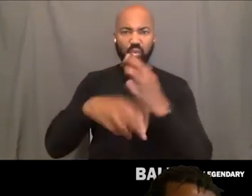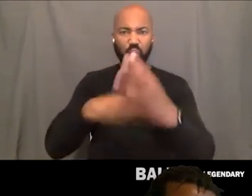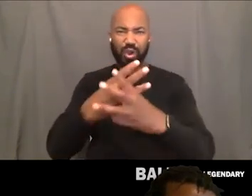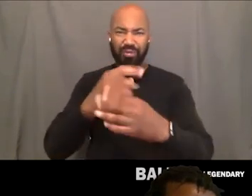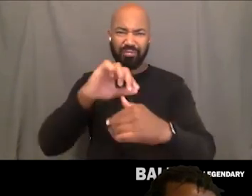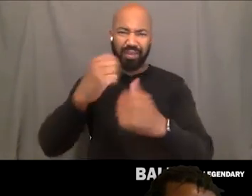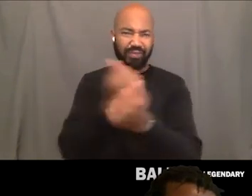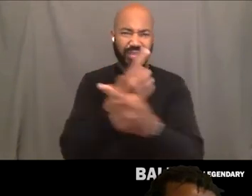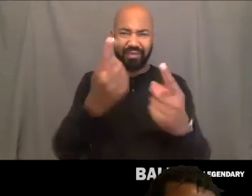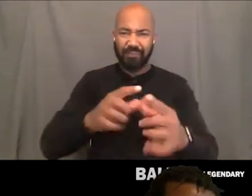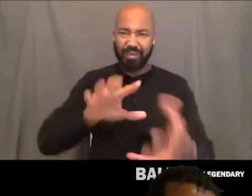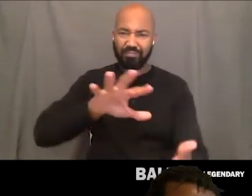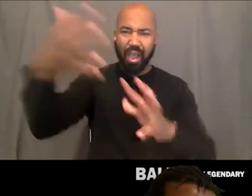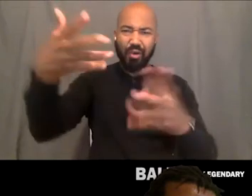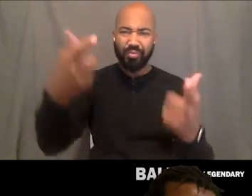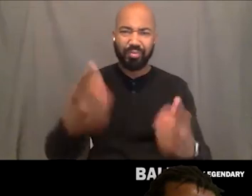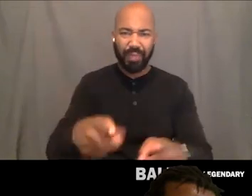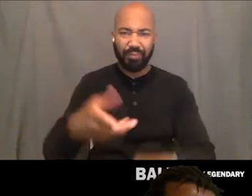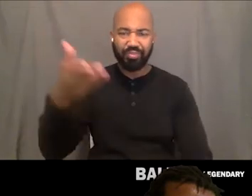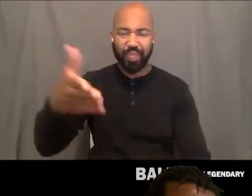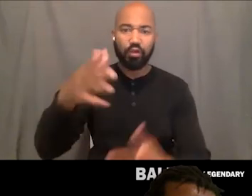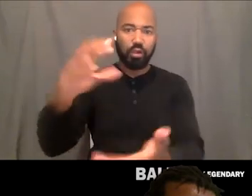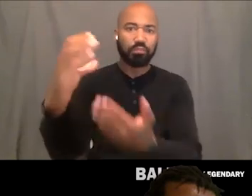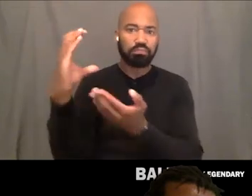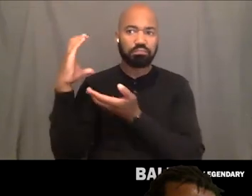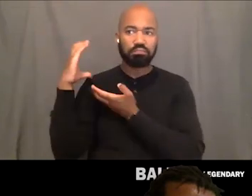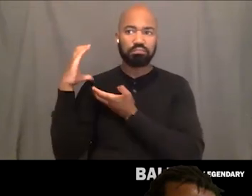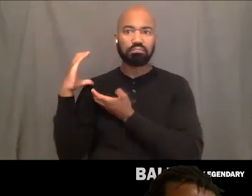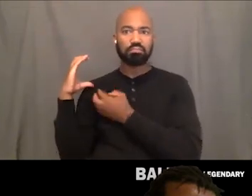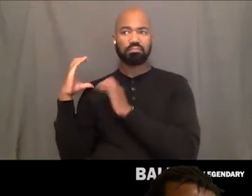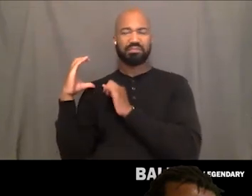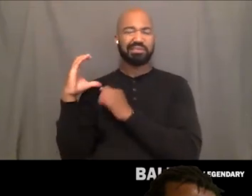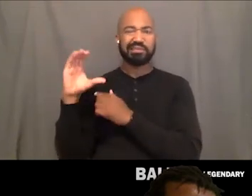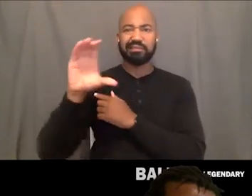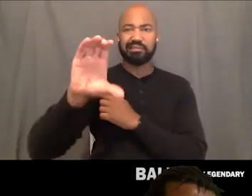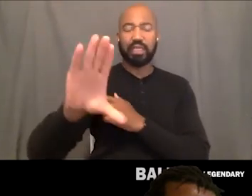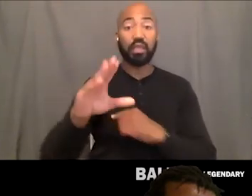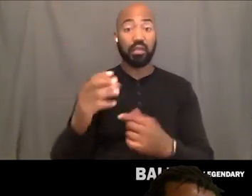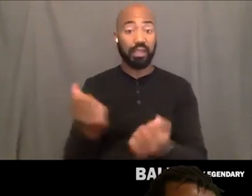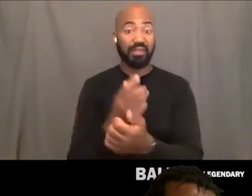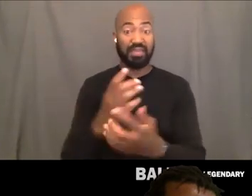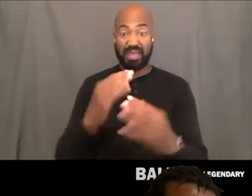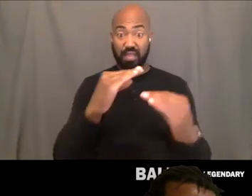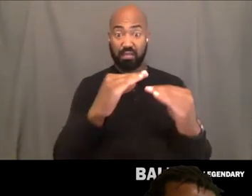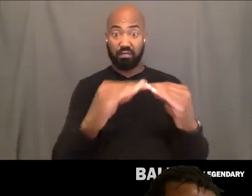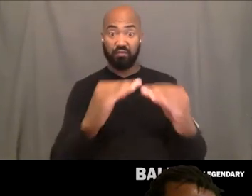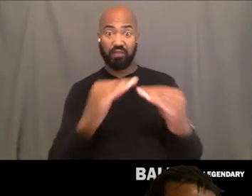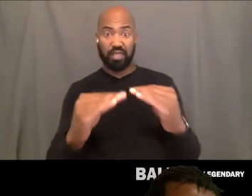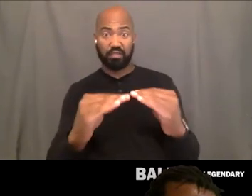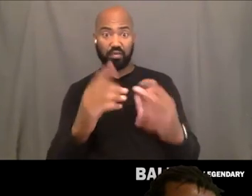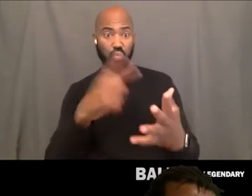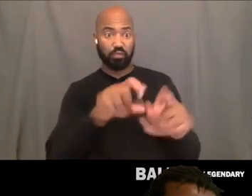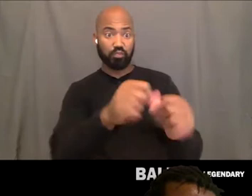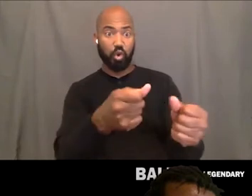Plus trying to do the work and fix what's broken or destroy what's broken and rebuild and bring something new to the table.